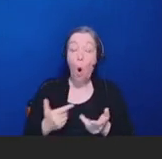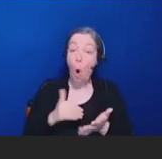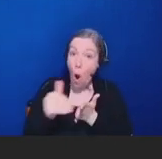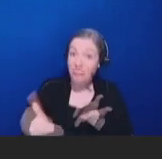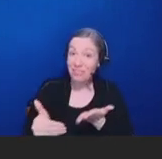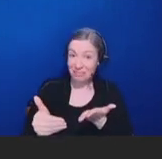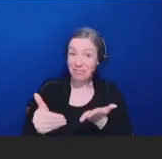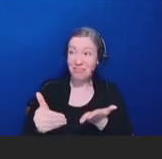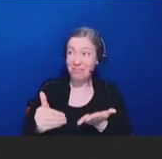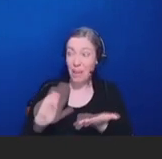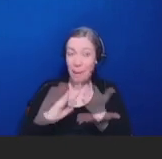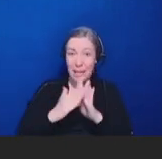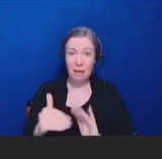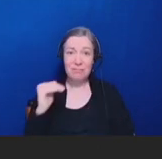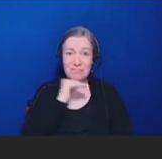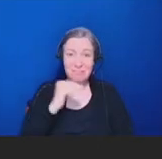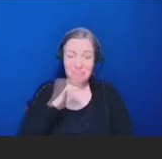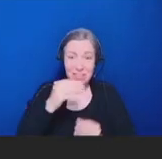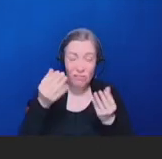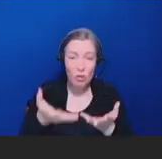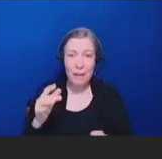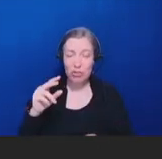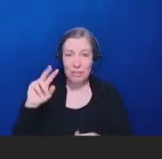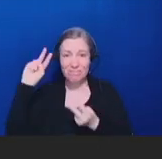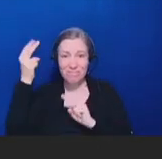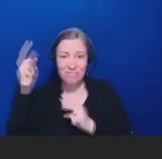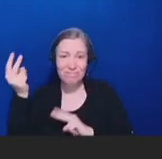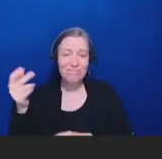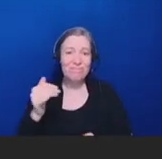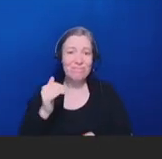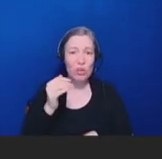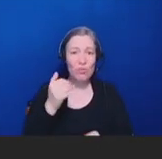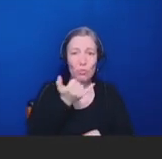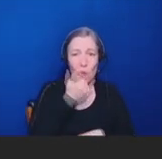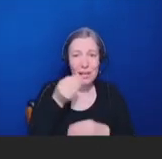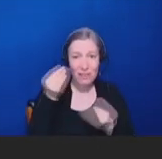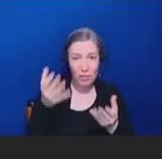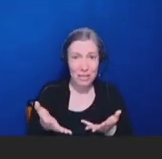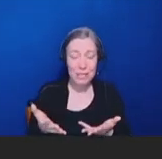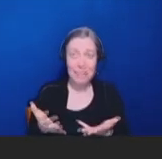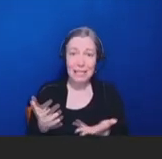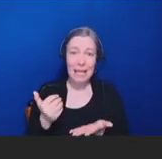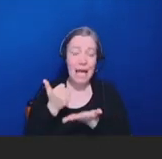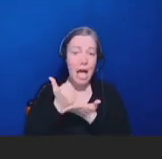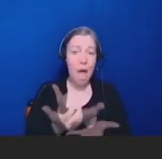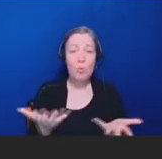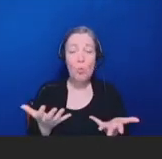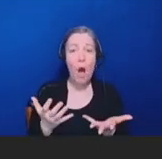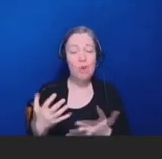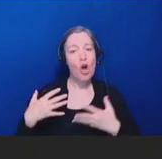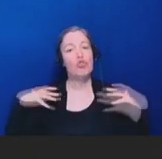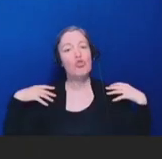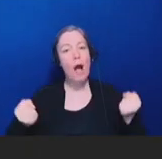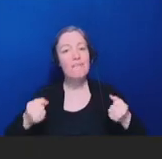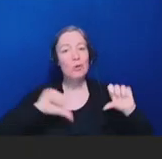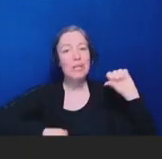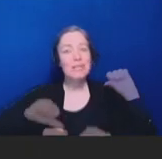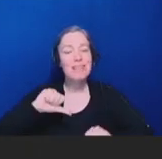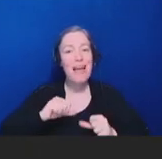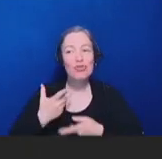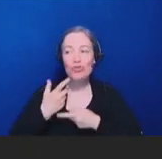helped to undermine and erode reliance on science and trust in experts and in our societal